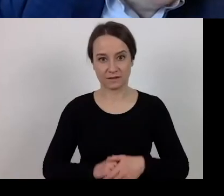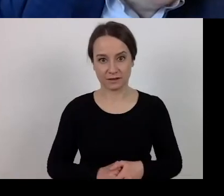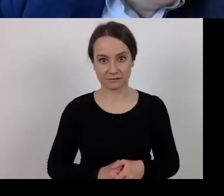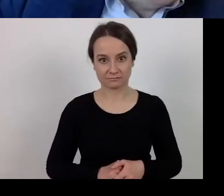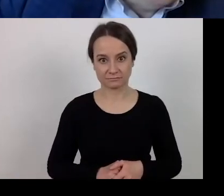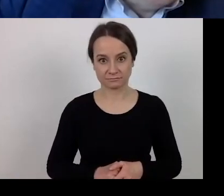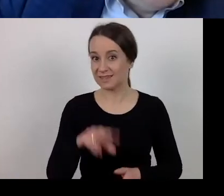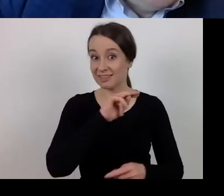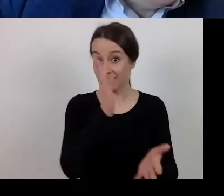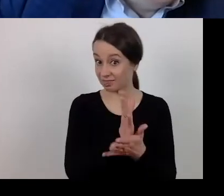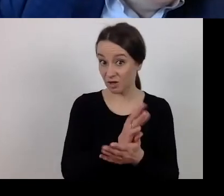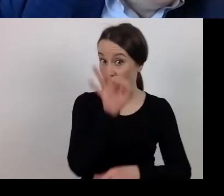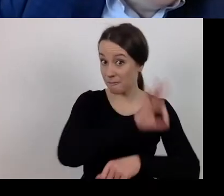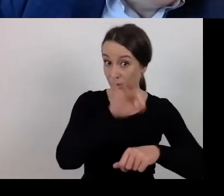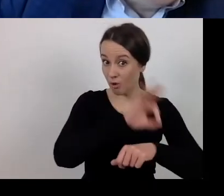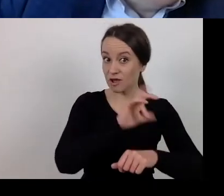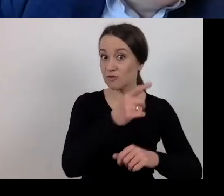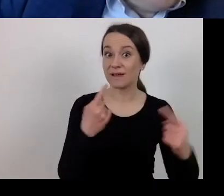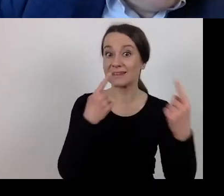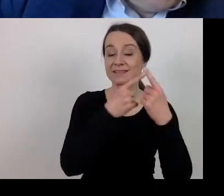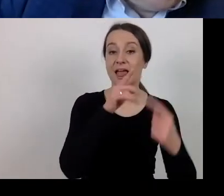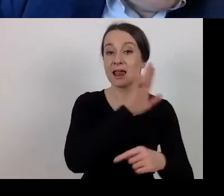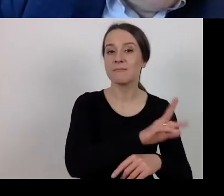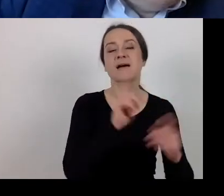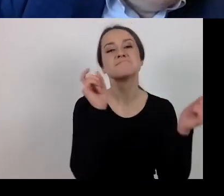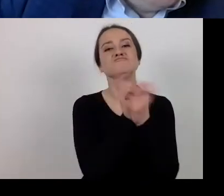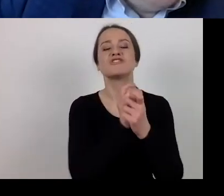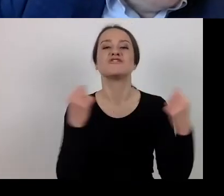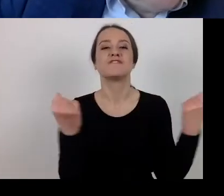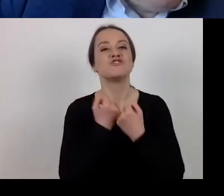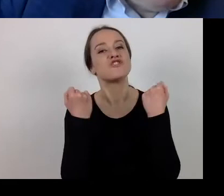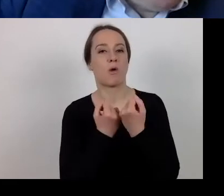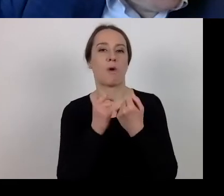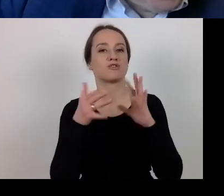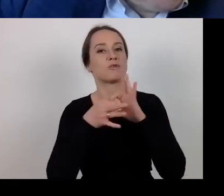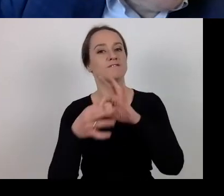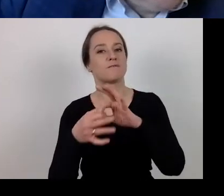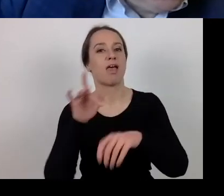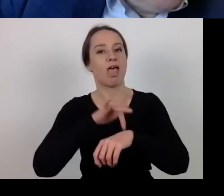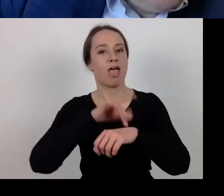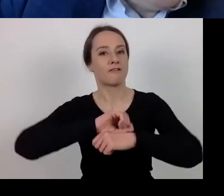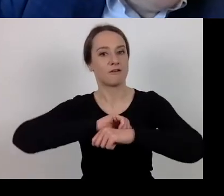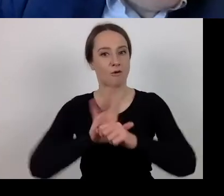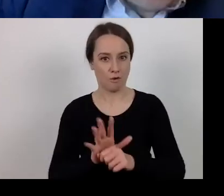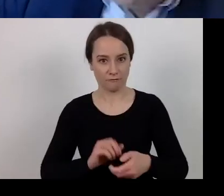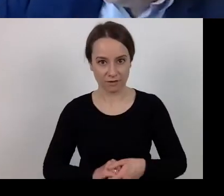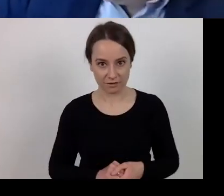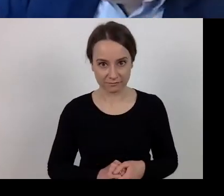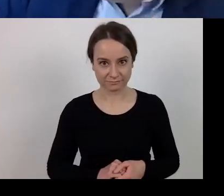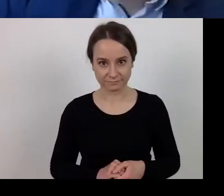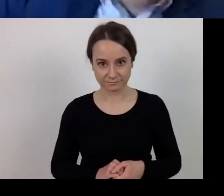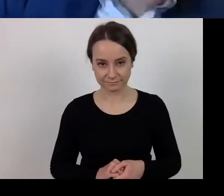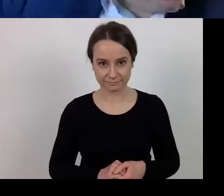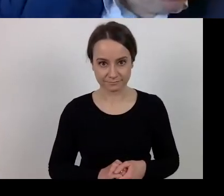not only to those whose aim is to counteract COVID-19.